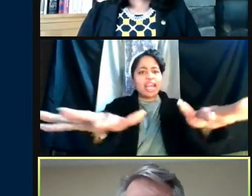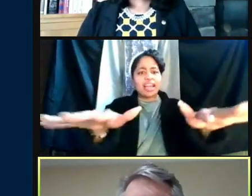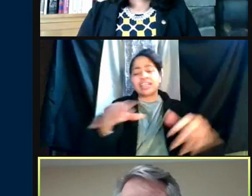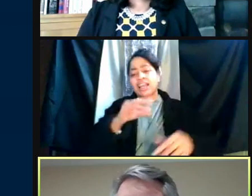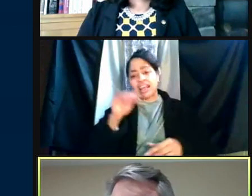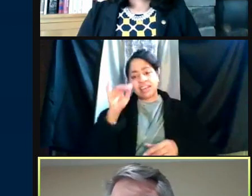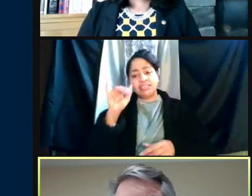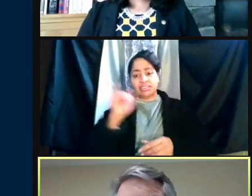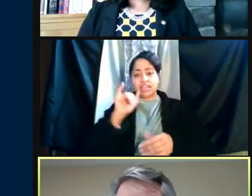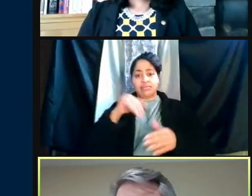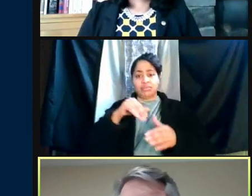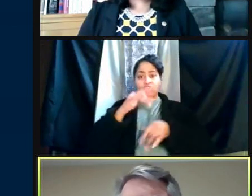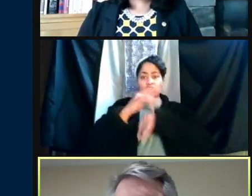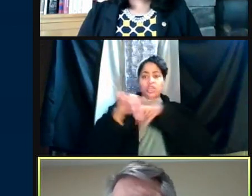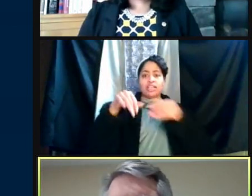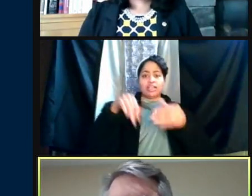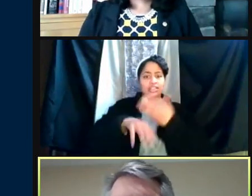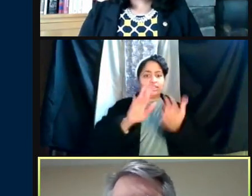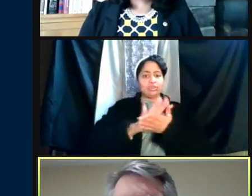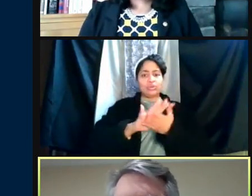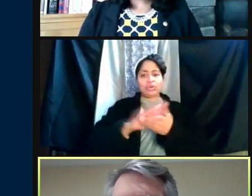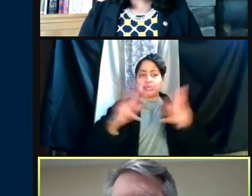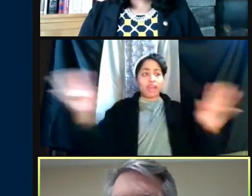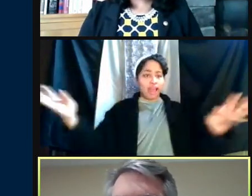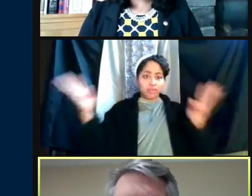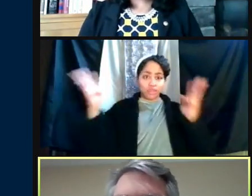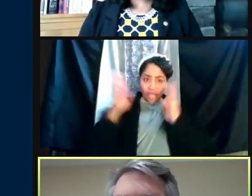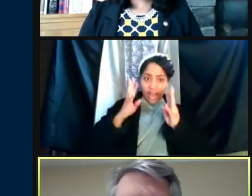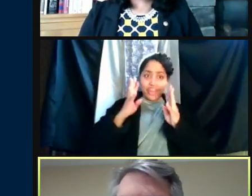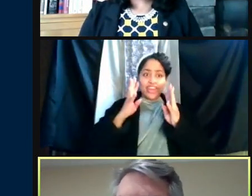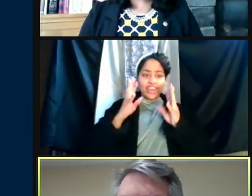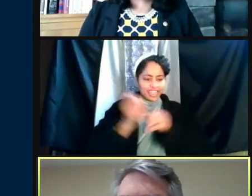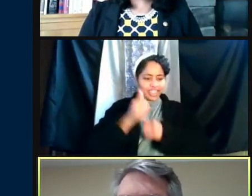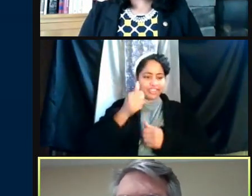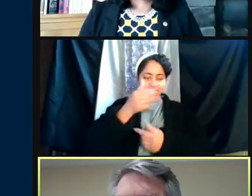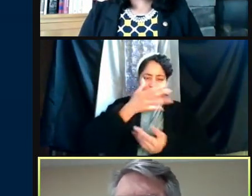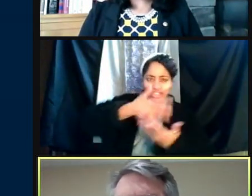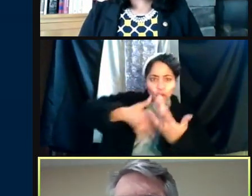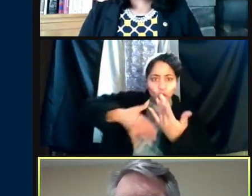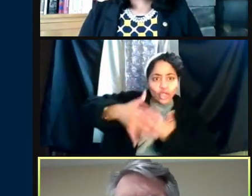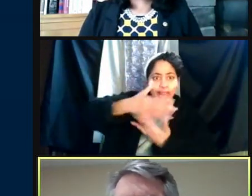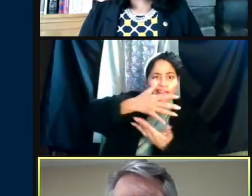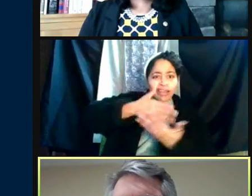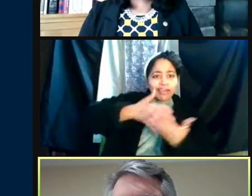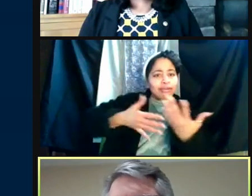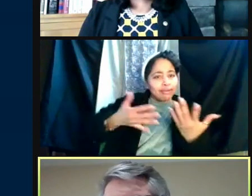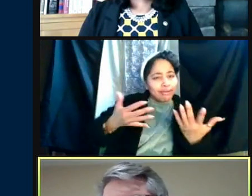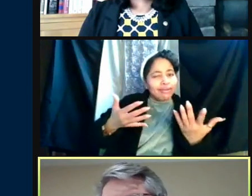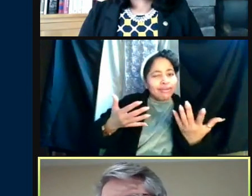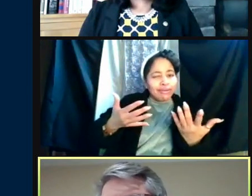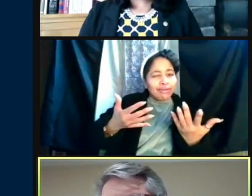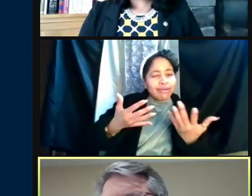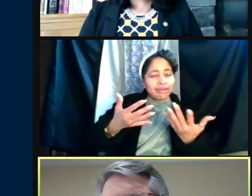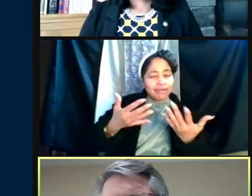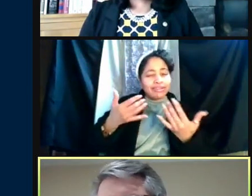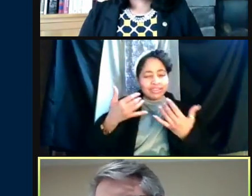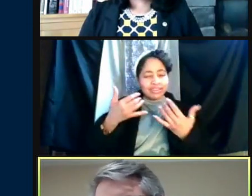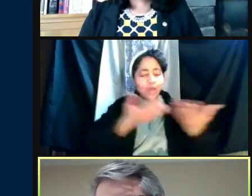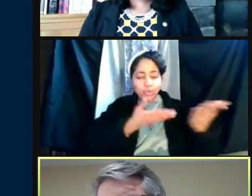as people come together and get together socially, they are bringing their exposures with them.